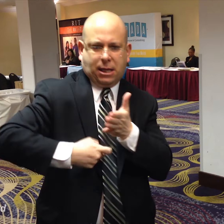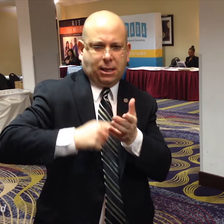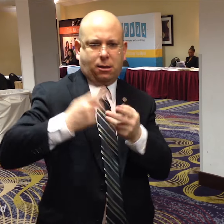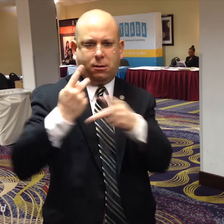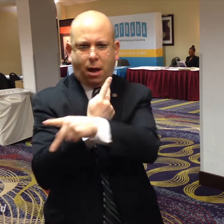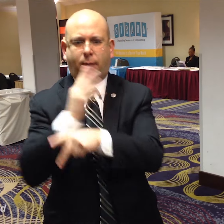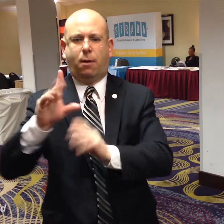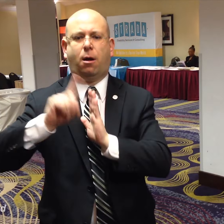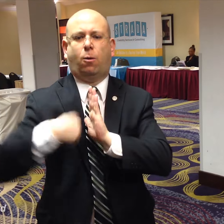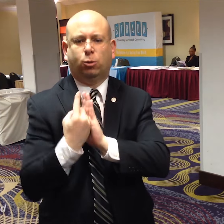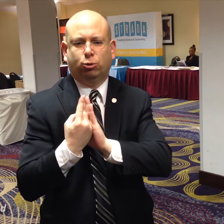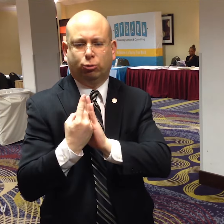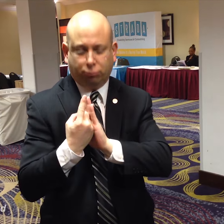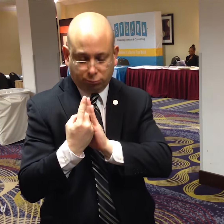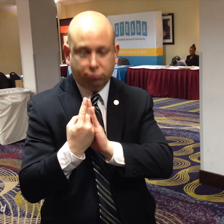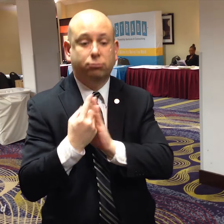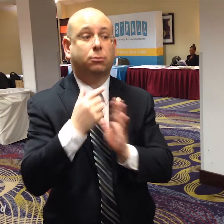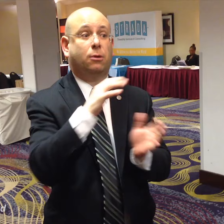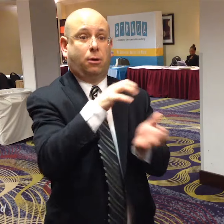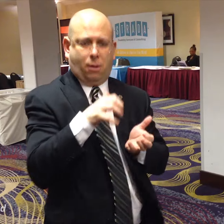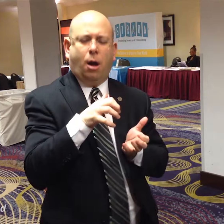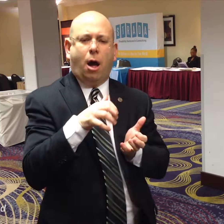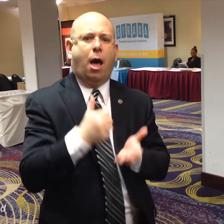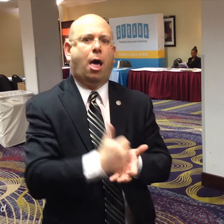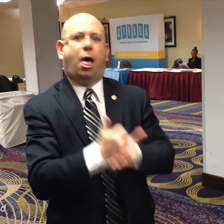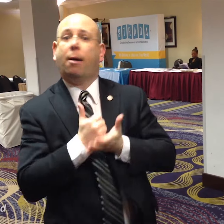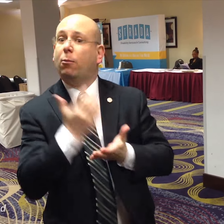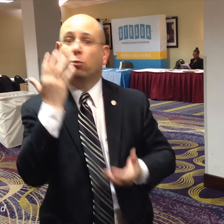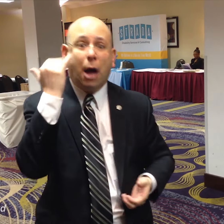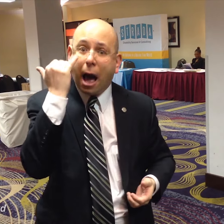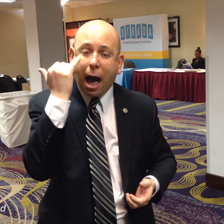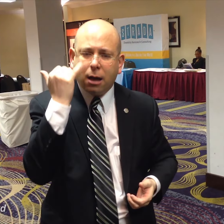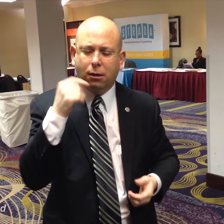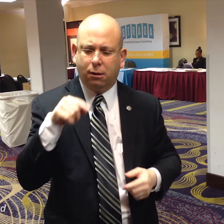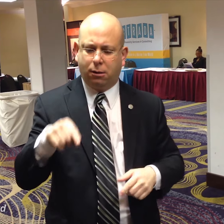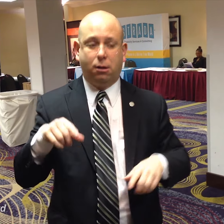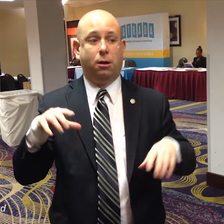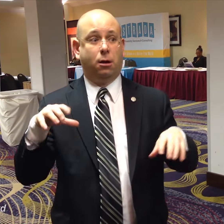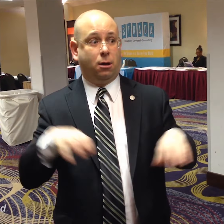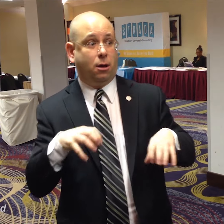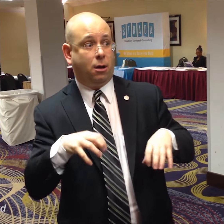Getting money for the lawyers is important for the NAD because